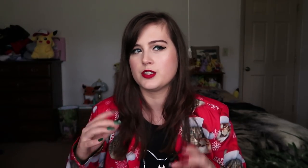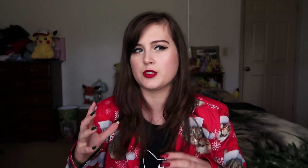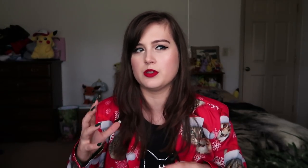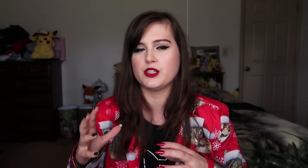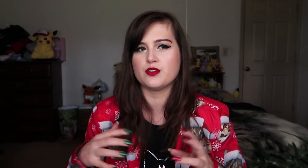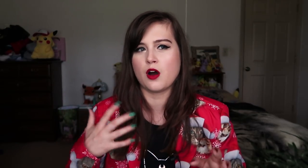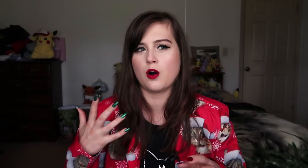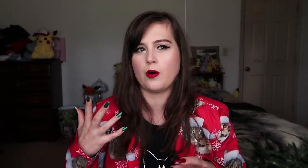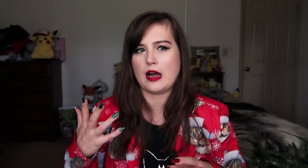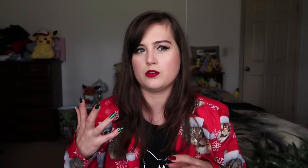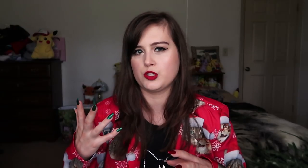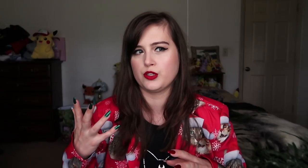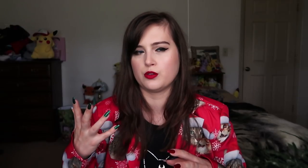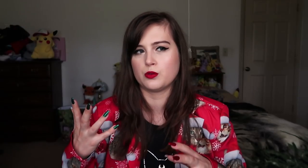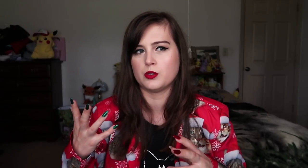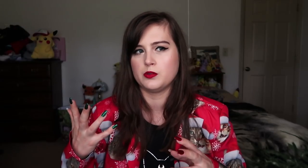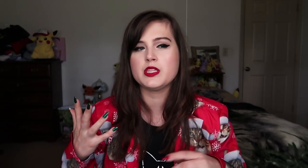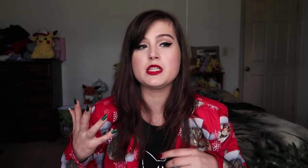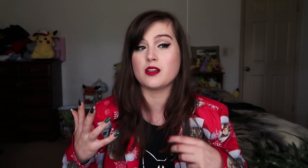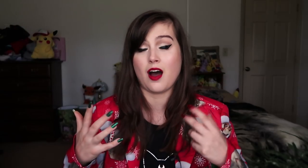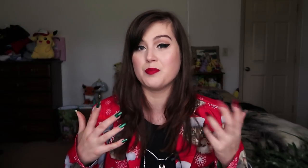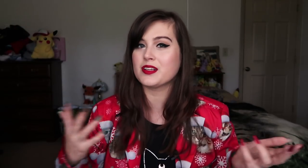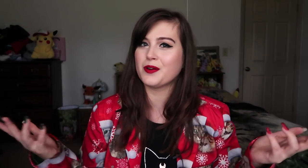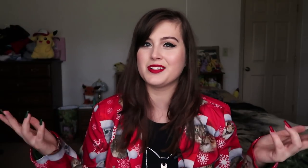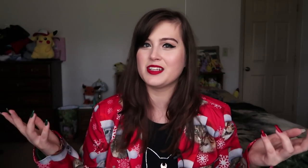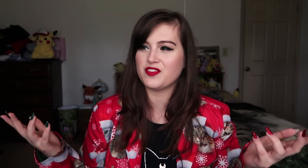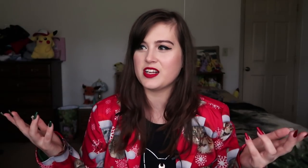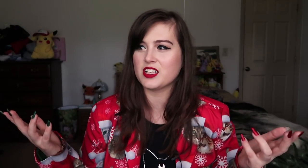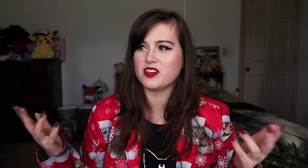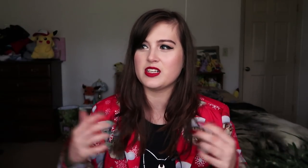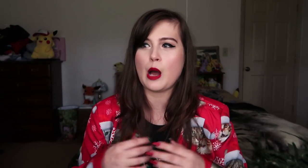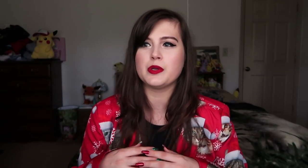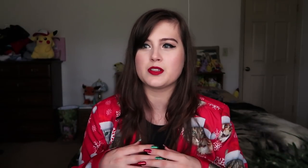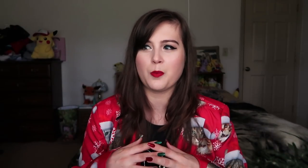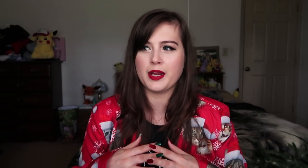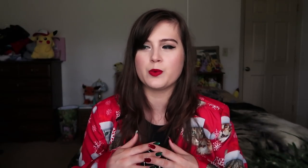she doesn't really know how to not be so defensive and not be so mean,